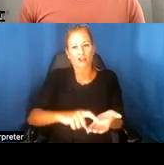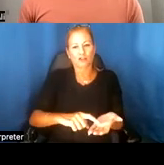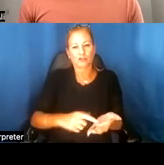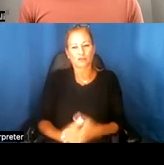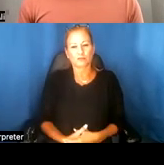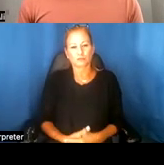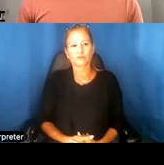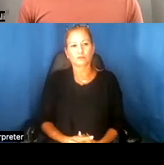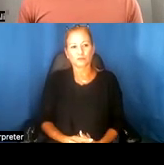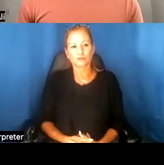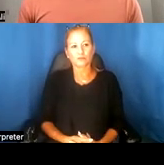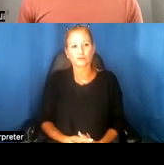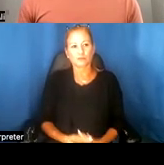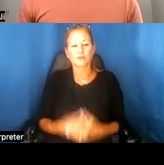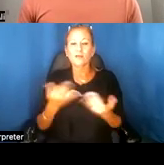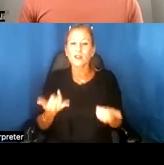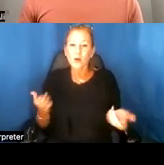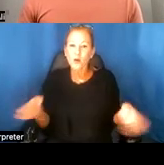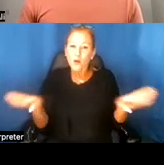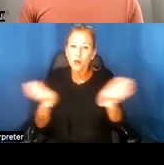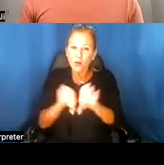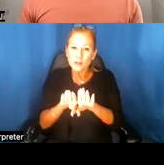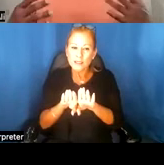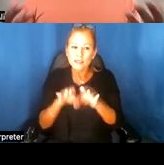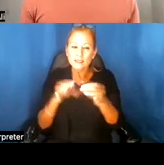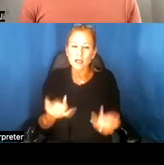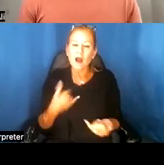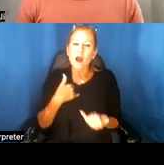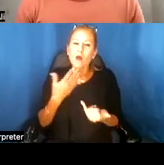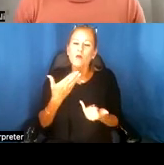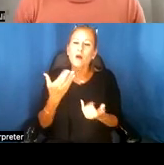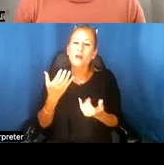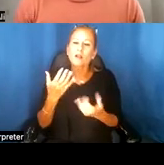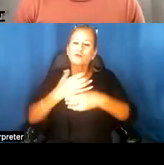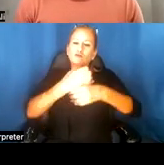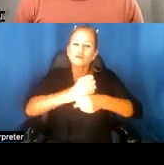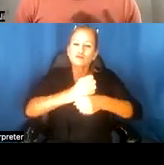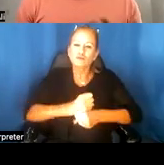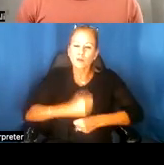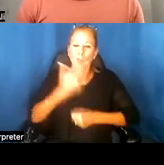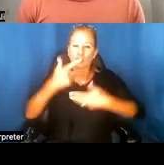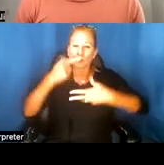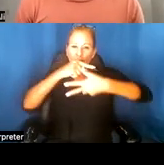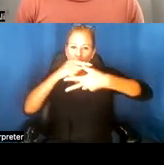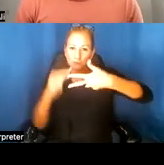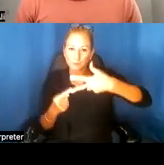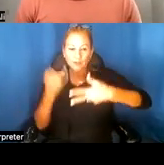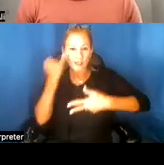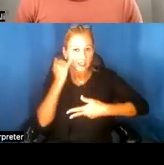So, in closing, I want to recap these three points: if your institution is interested